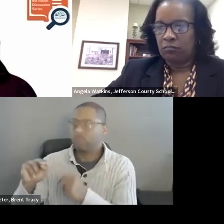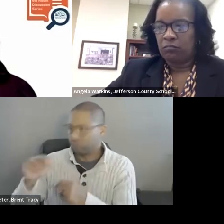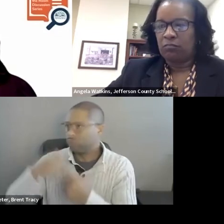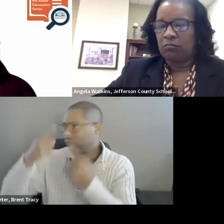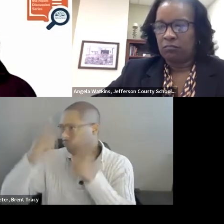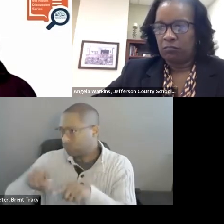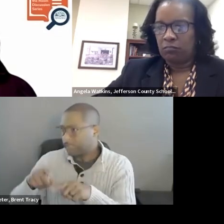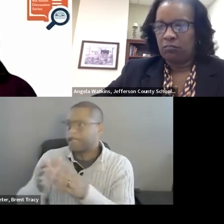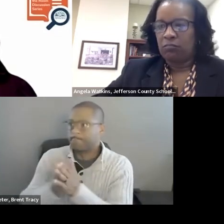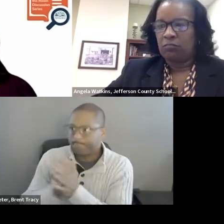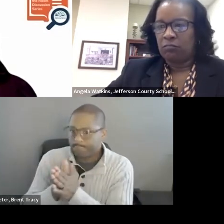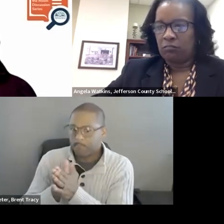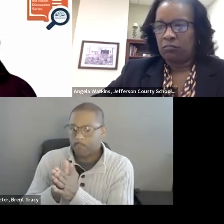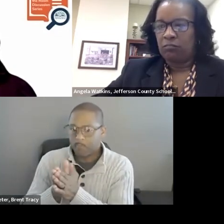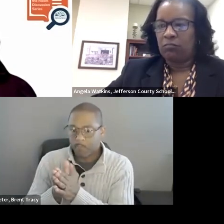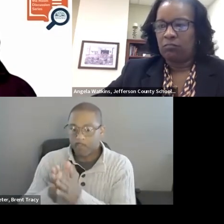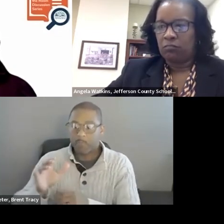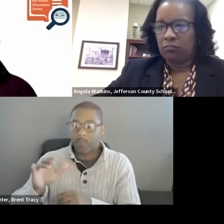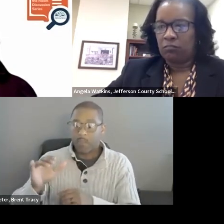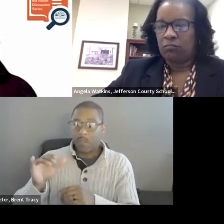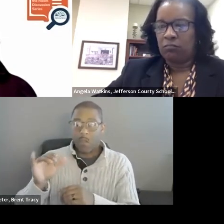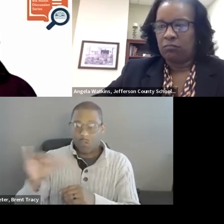I do not have to be the smartest person in the room but I just have to know who he is.